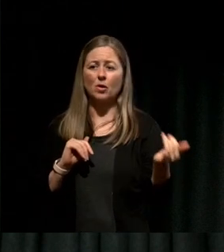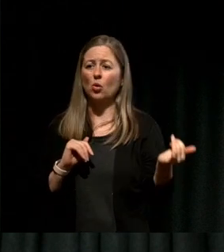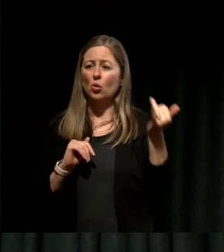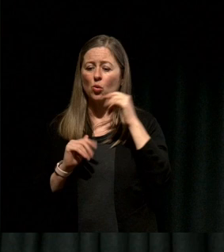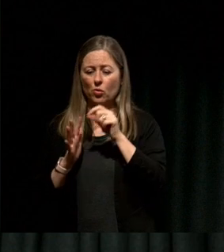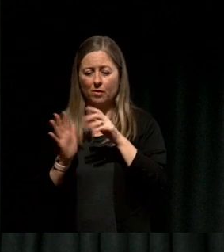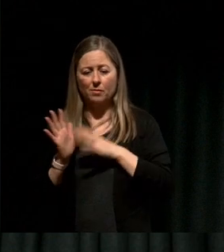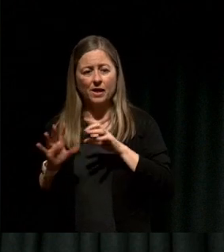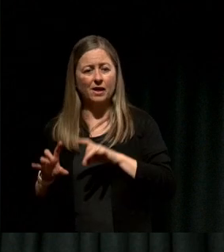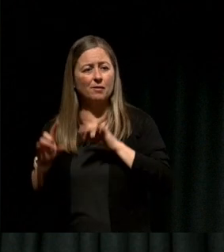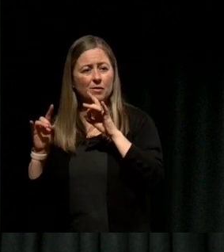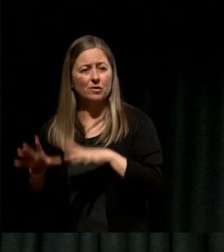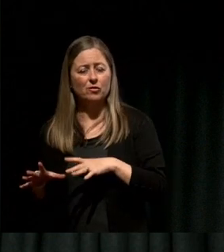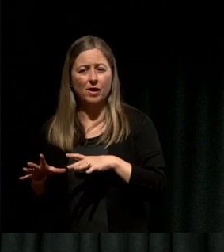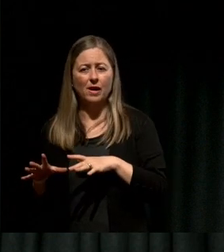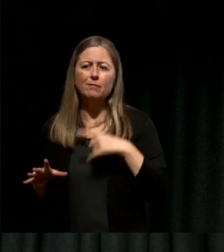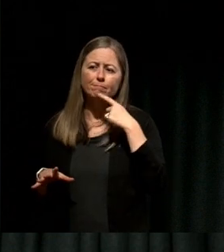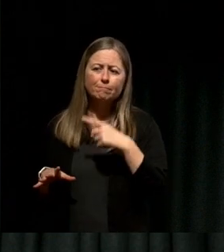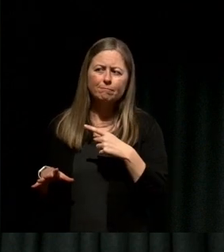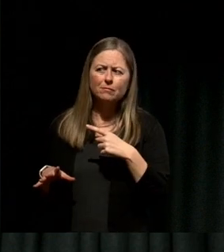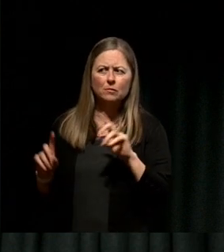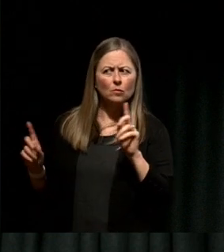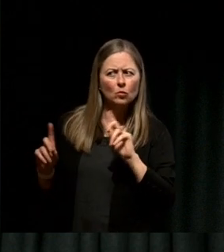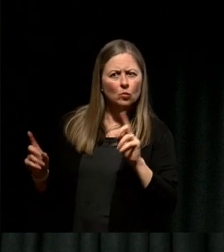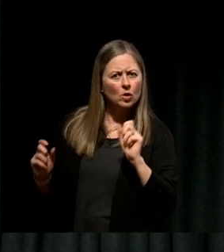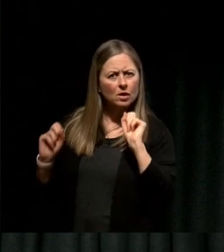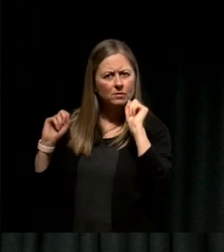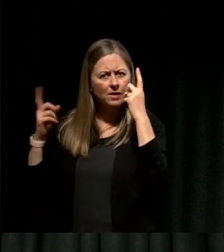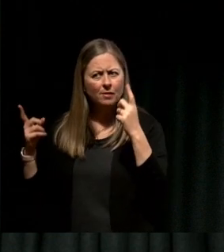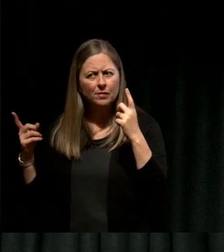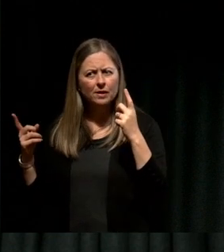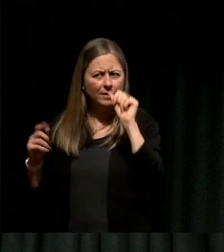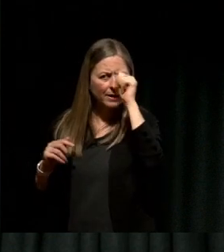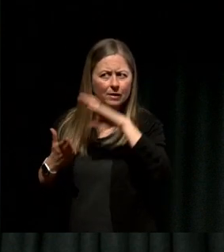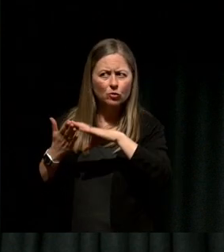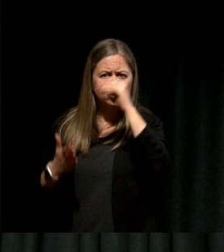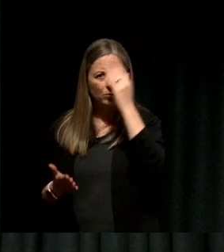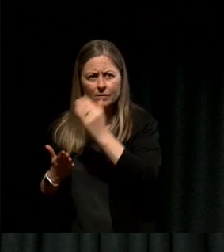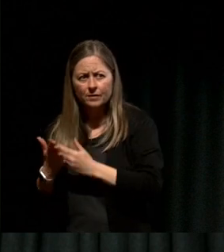of Australia Kevin Rudd to express his concerns about what was going on for the safety of Indian students in Australia.